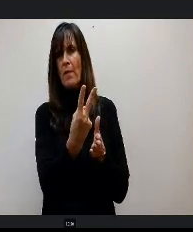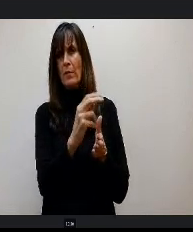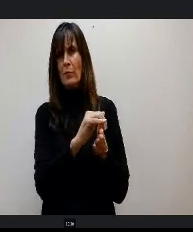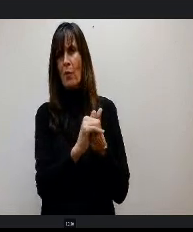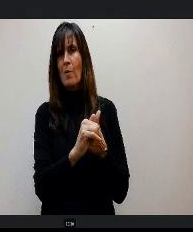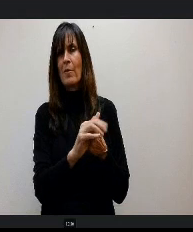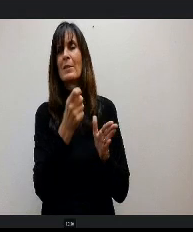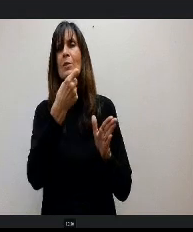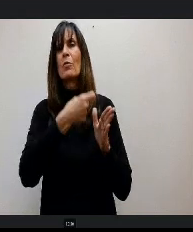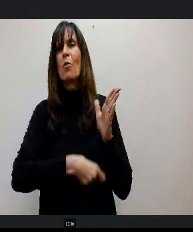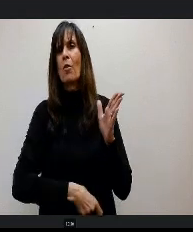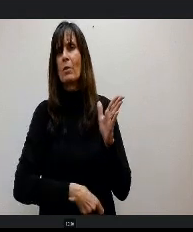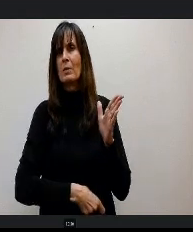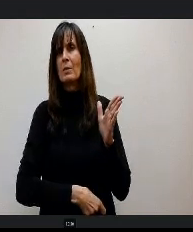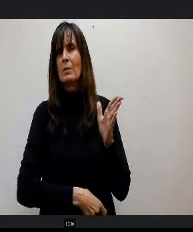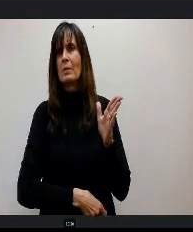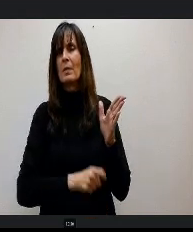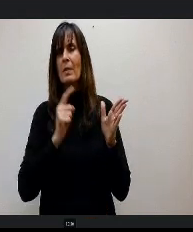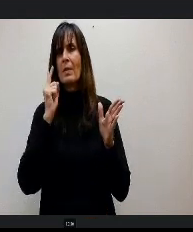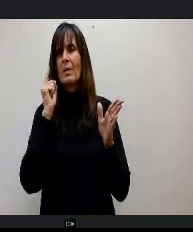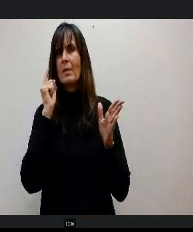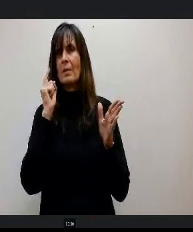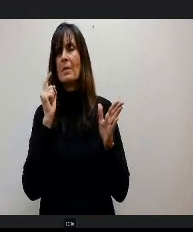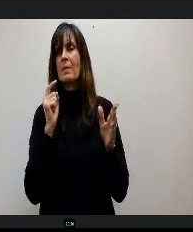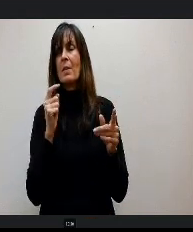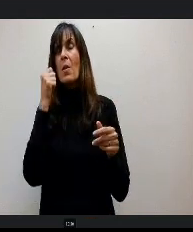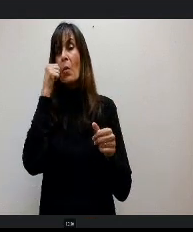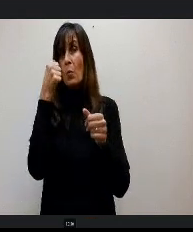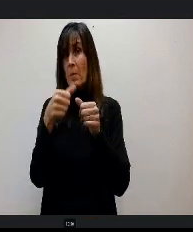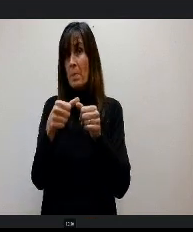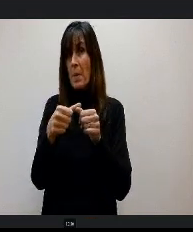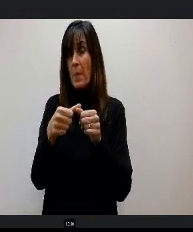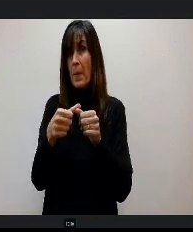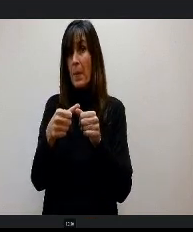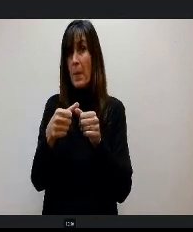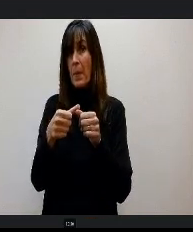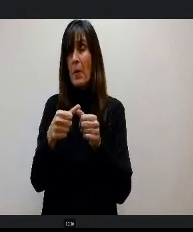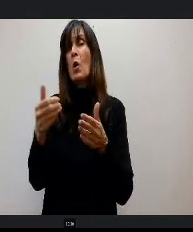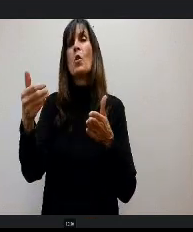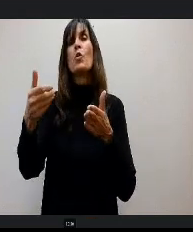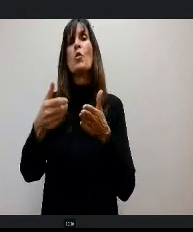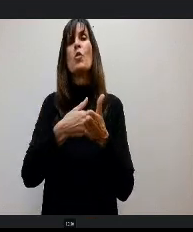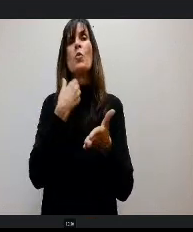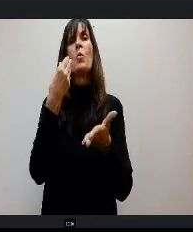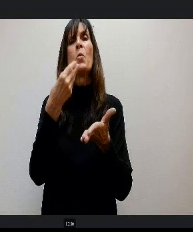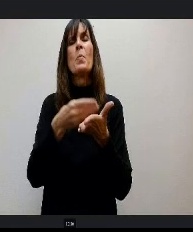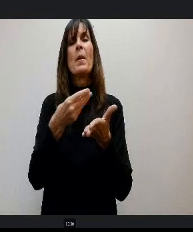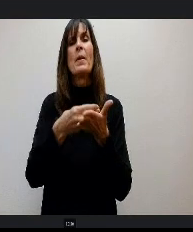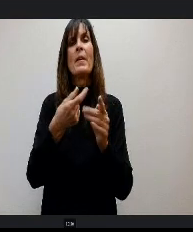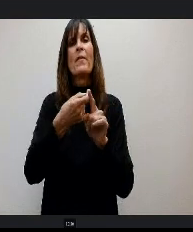this slide. Remember what I shared new revenue from the School Finance Act, not other